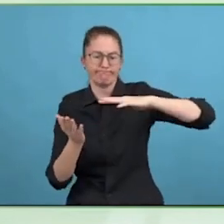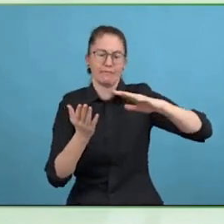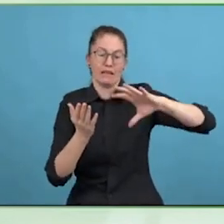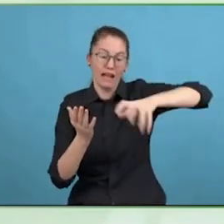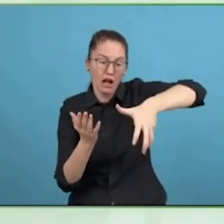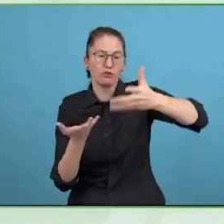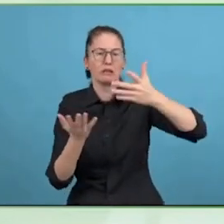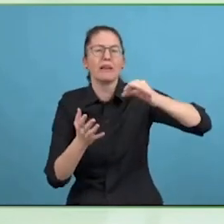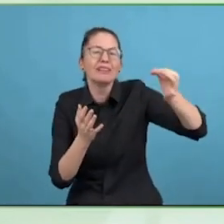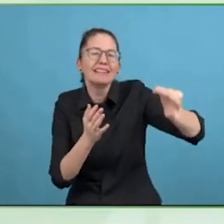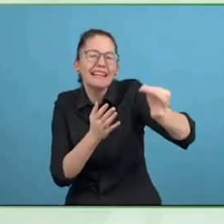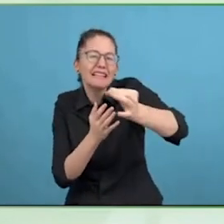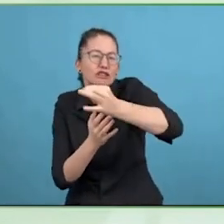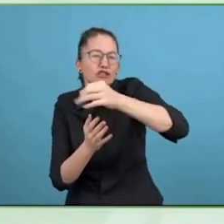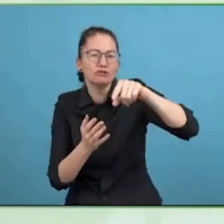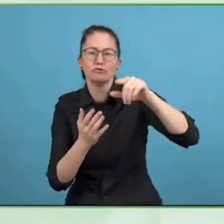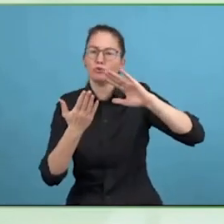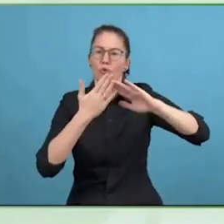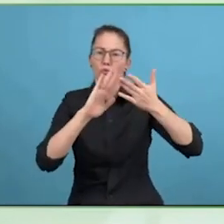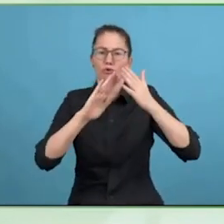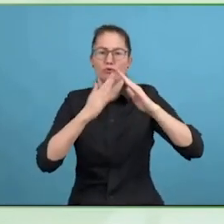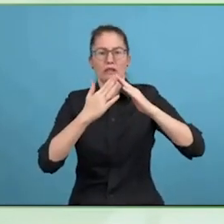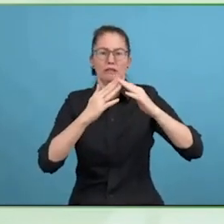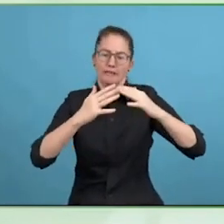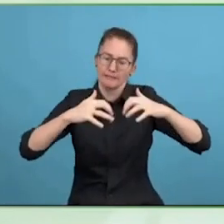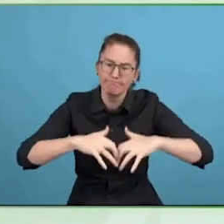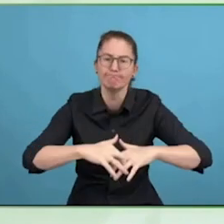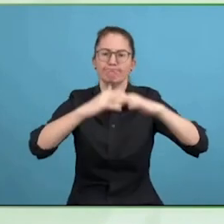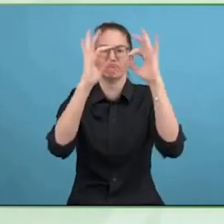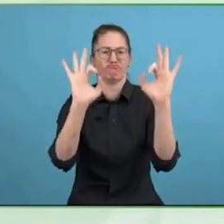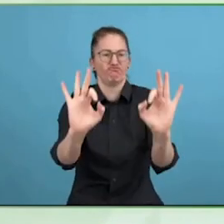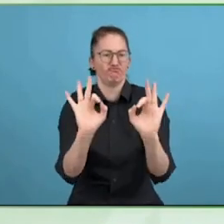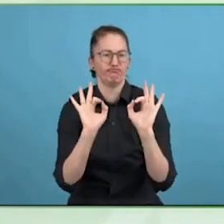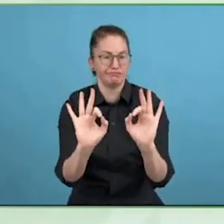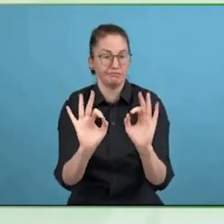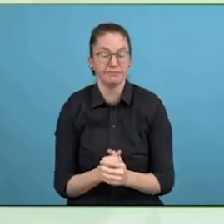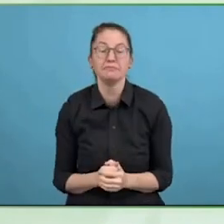rights of people with disabilities, it had depth around policy in